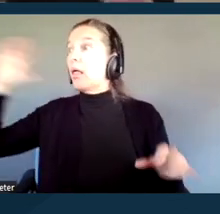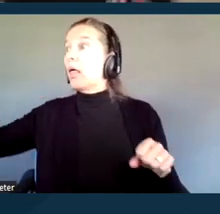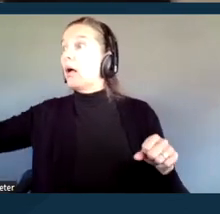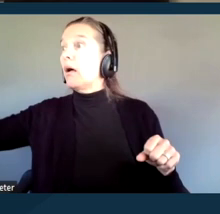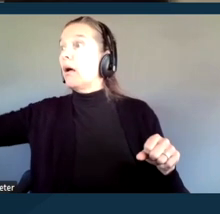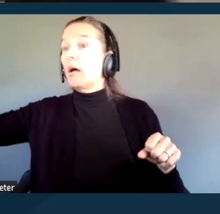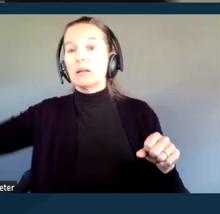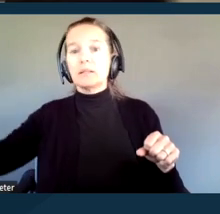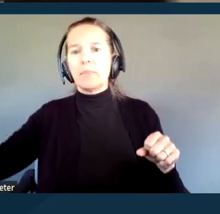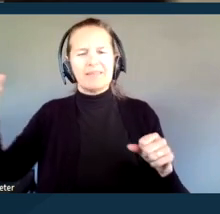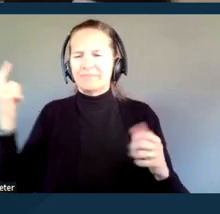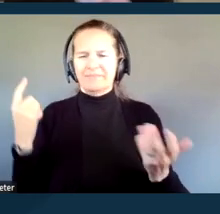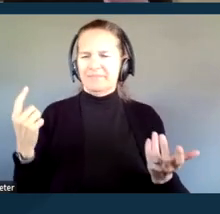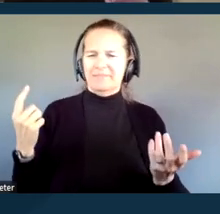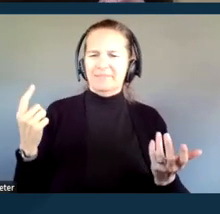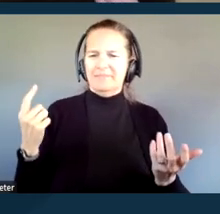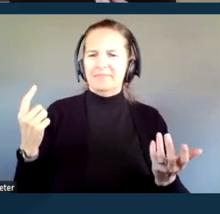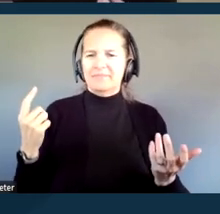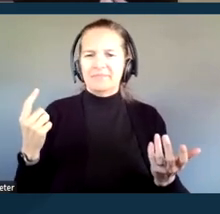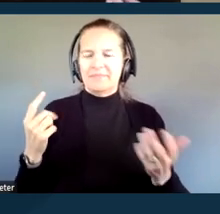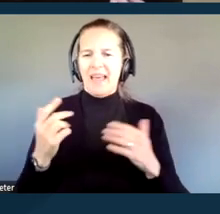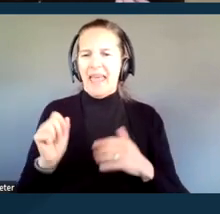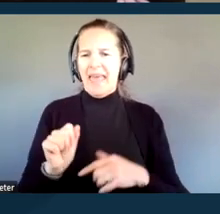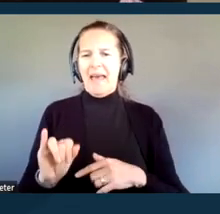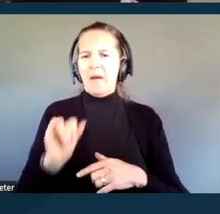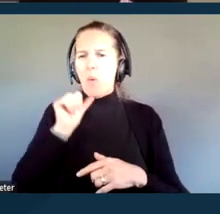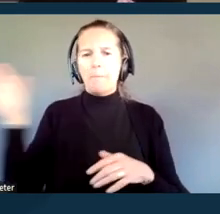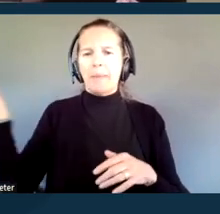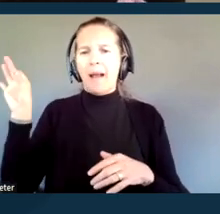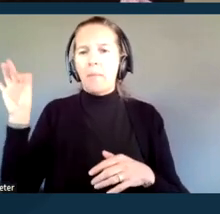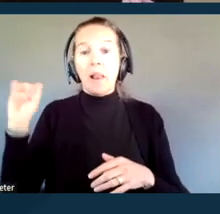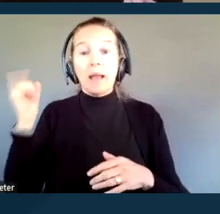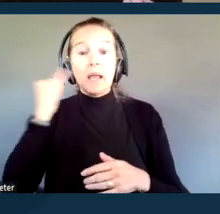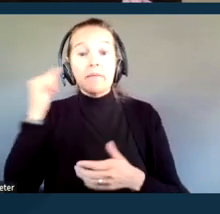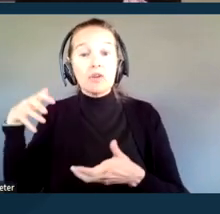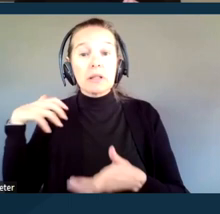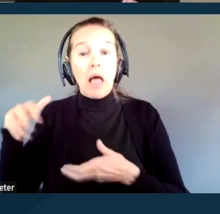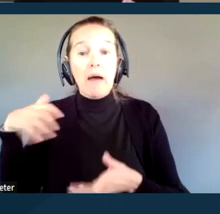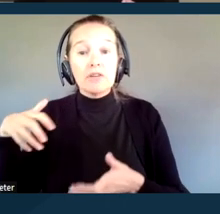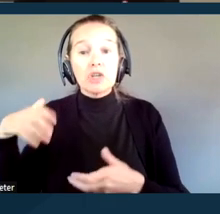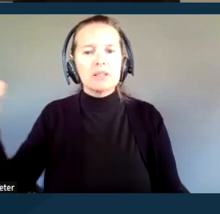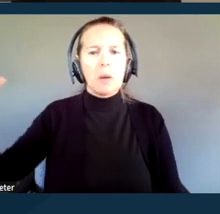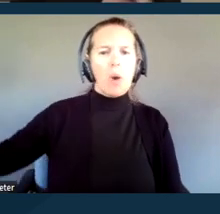is not going to put that up. So whatever might have been said, if there was laughter, what have you,